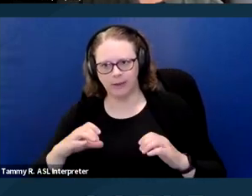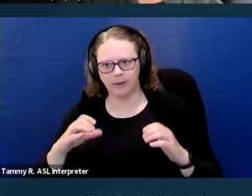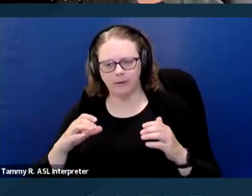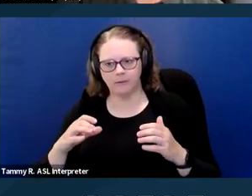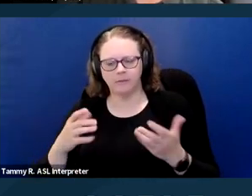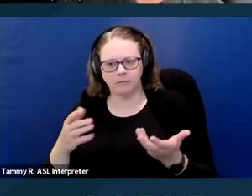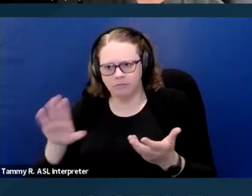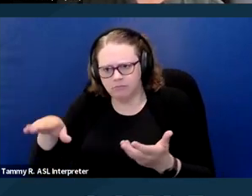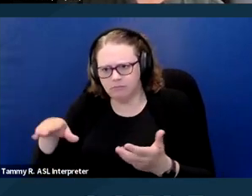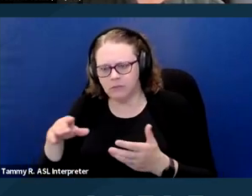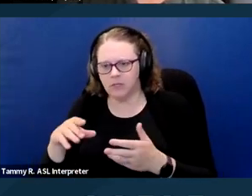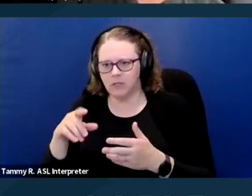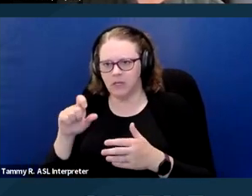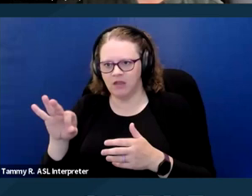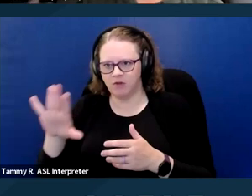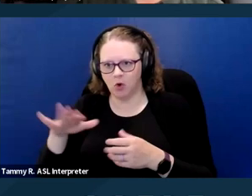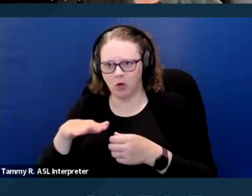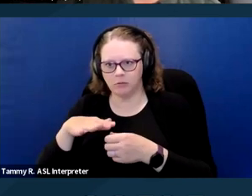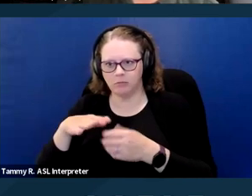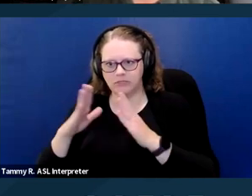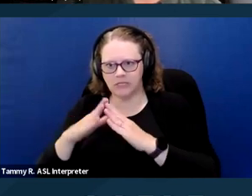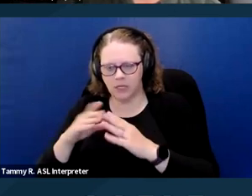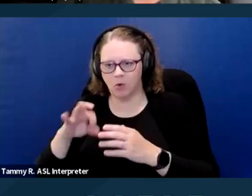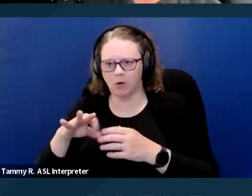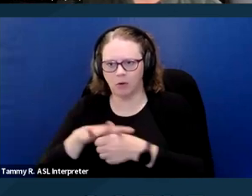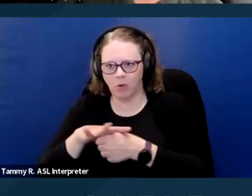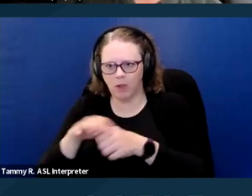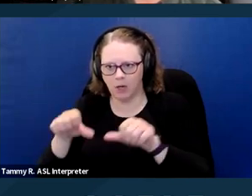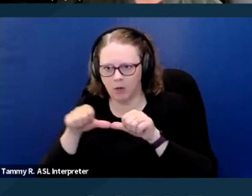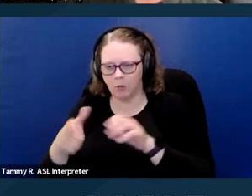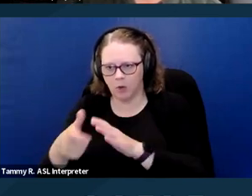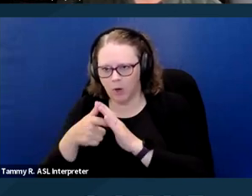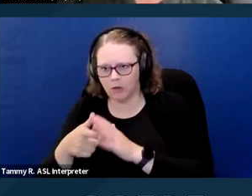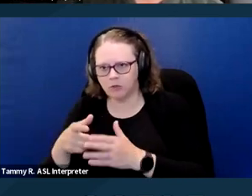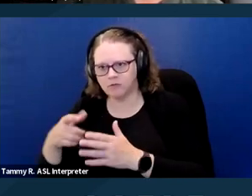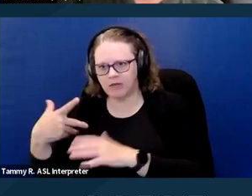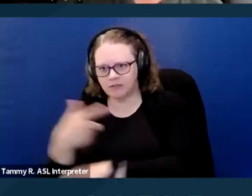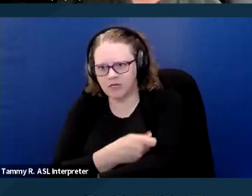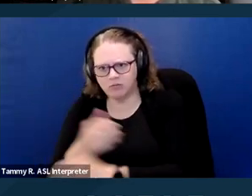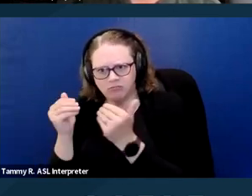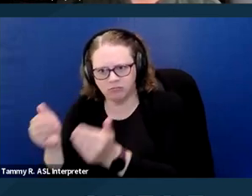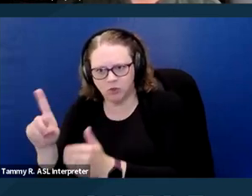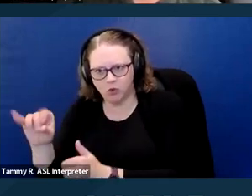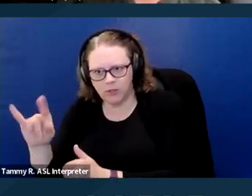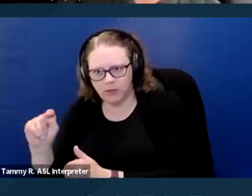But a housing provider landlord shouldn't be saying, I need proof of your vaccinations before I'll process your request for accommodations.